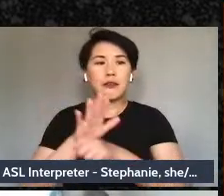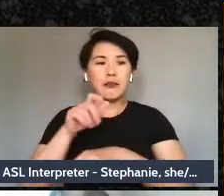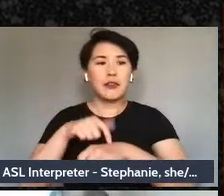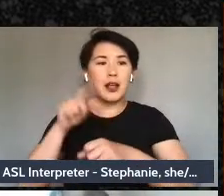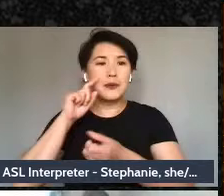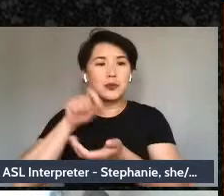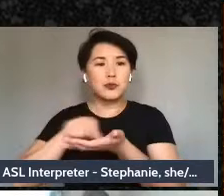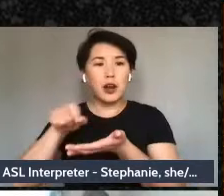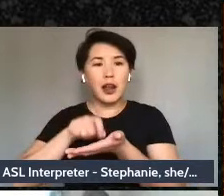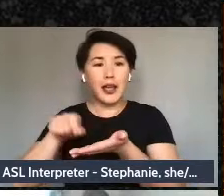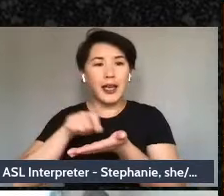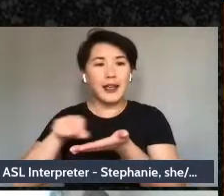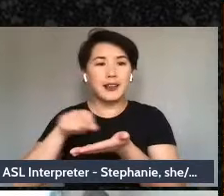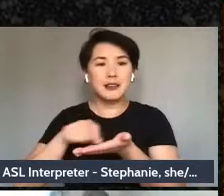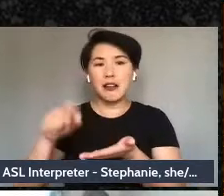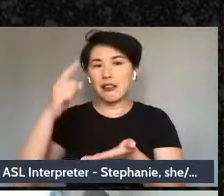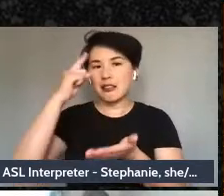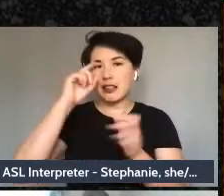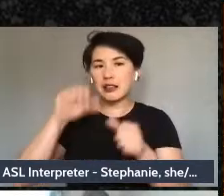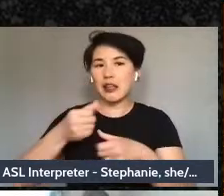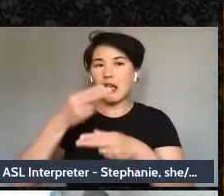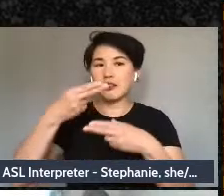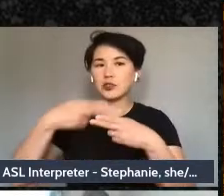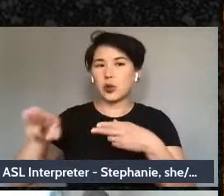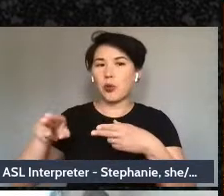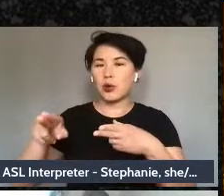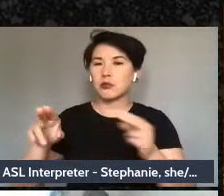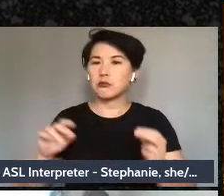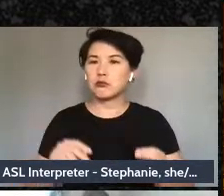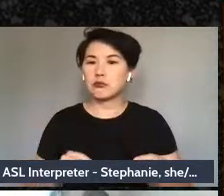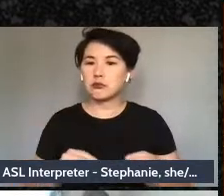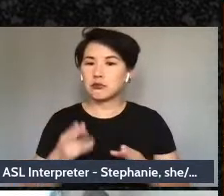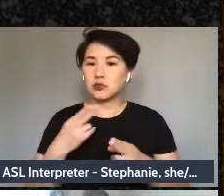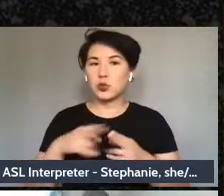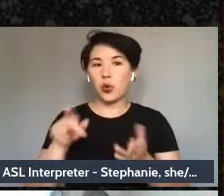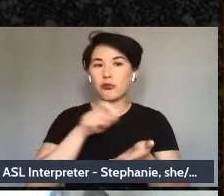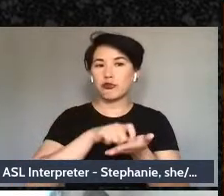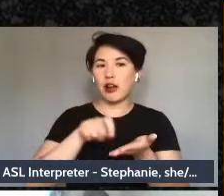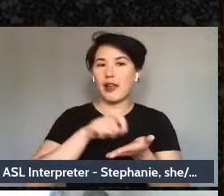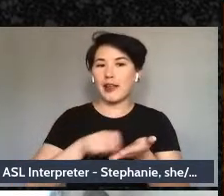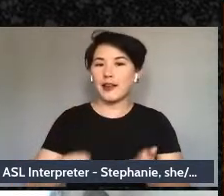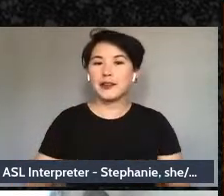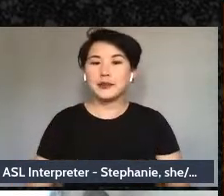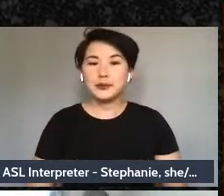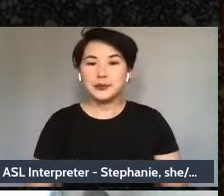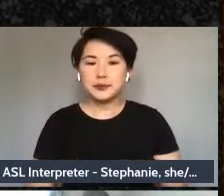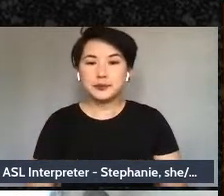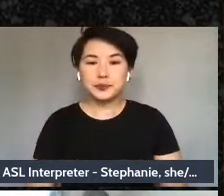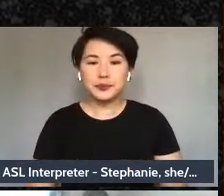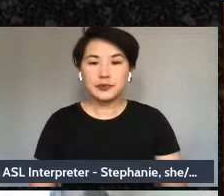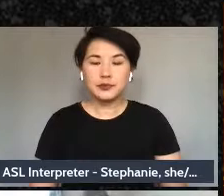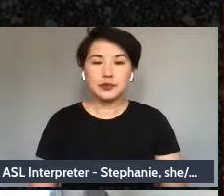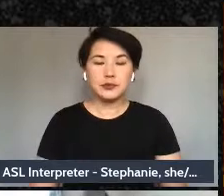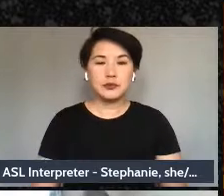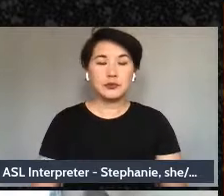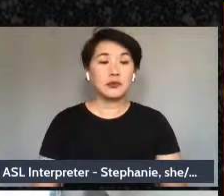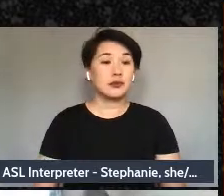I think we can do a short - a short write after this as we continue to move and guide us